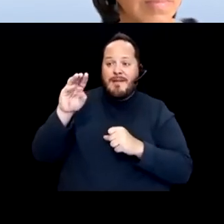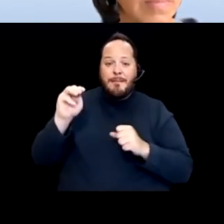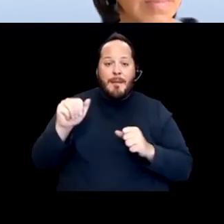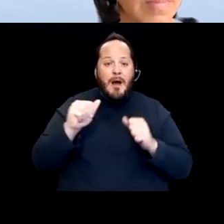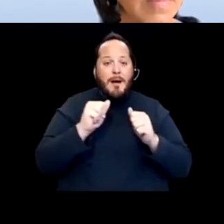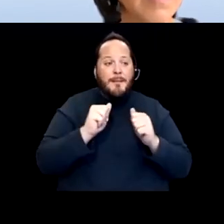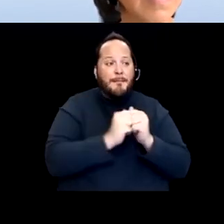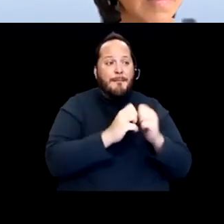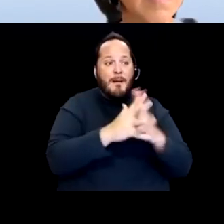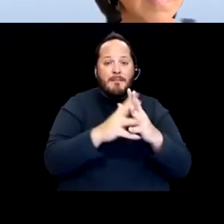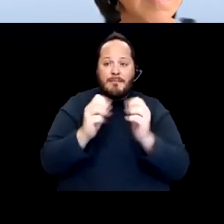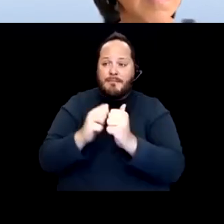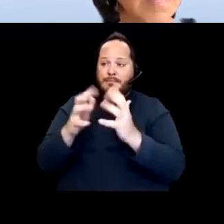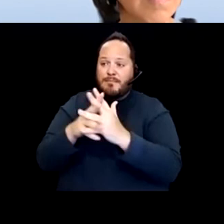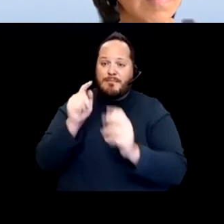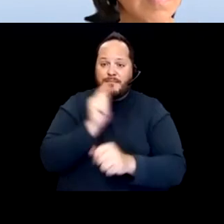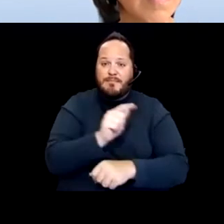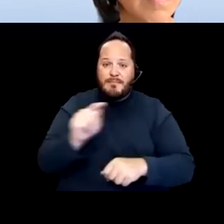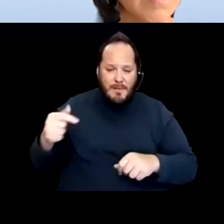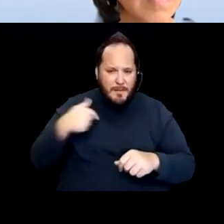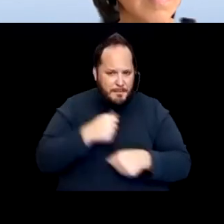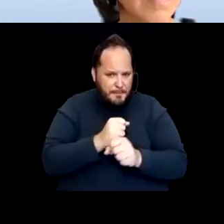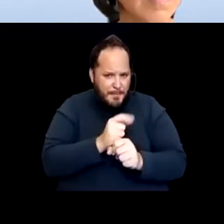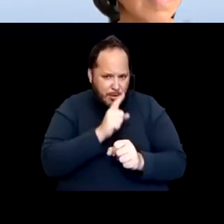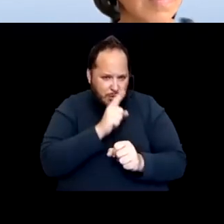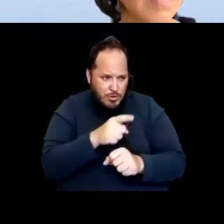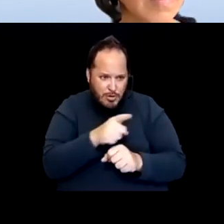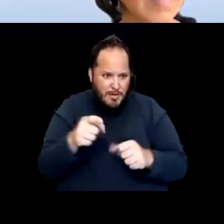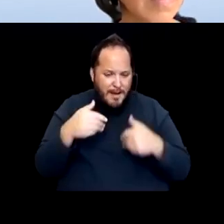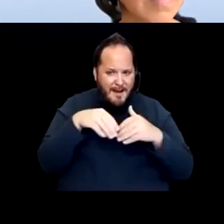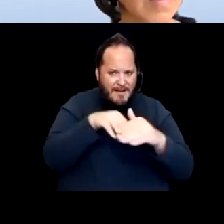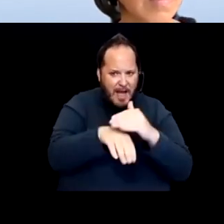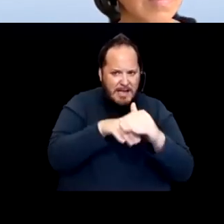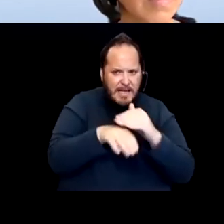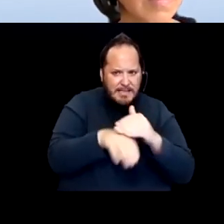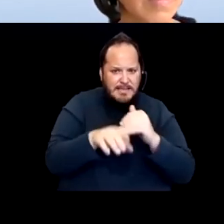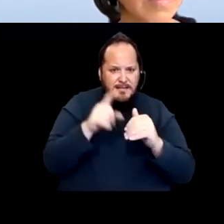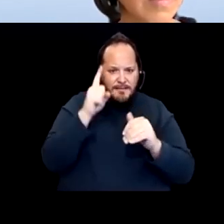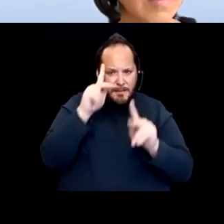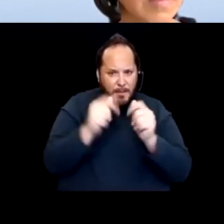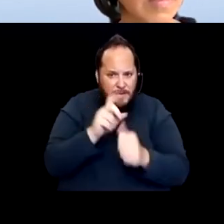We held a few of those pop-up sites at independent living centers. We gave FEMA staff an opportunity